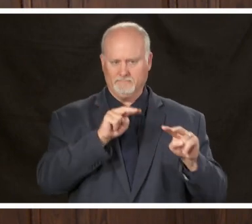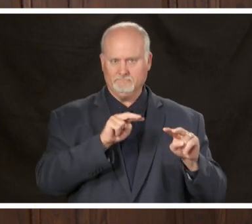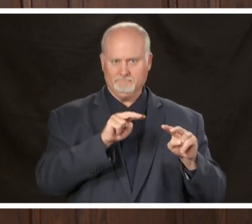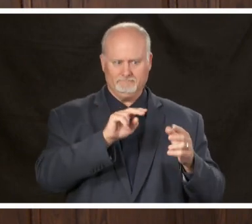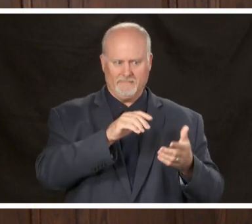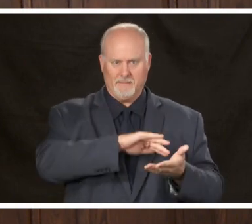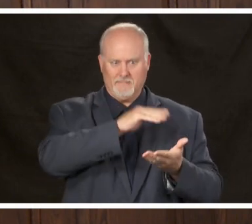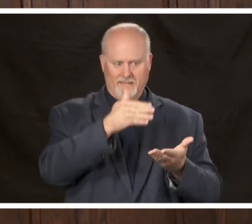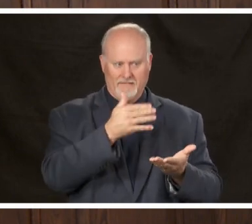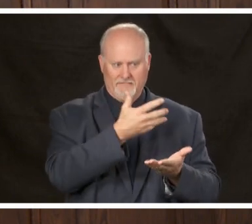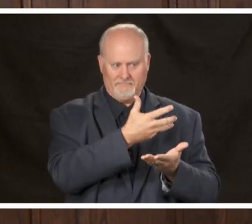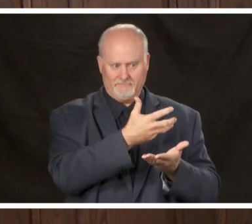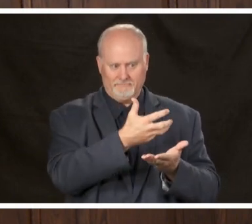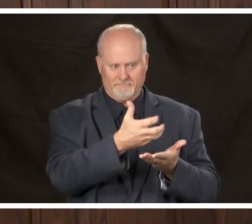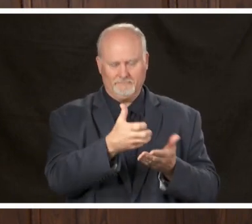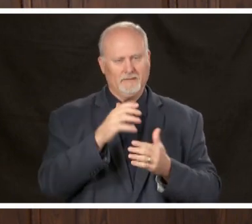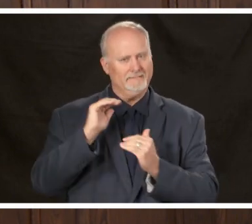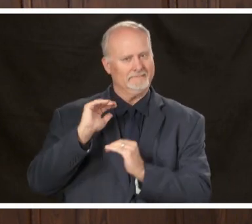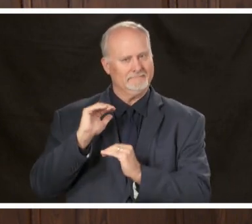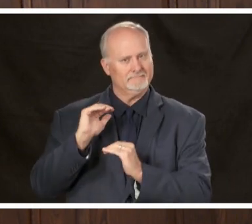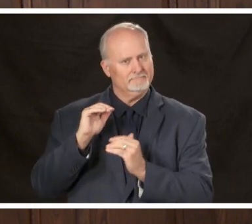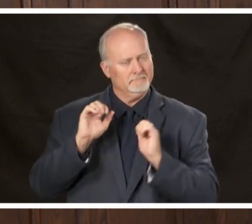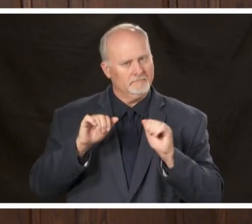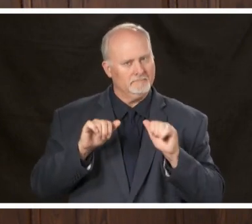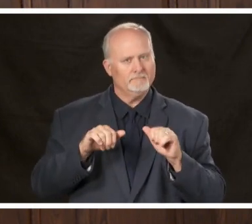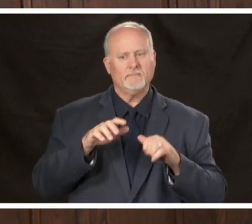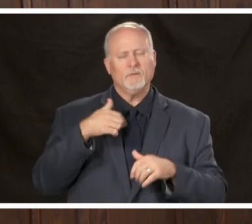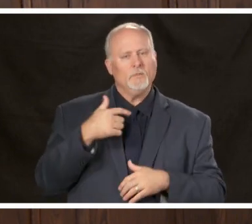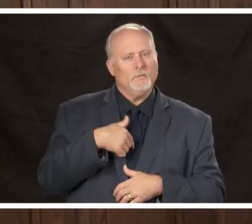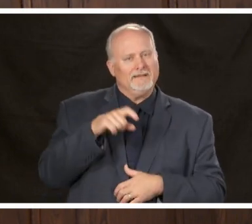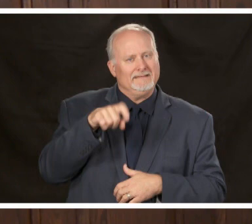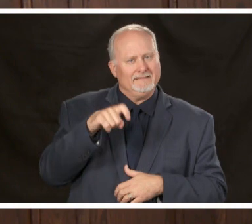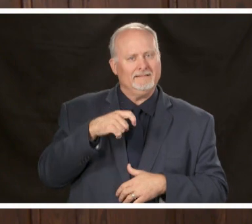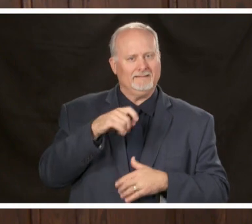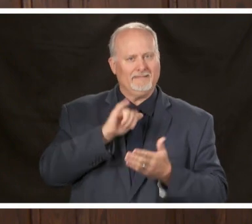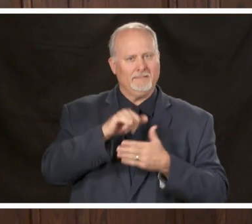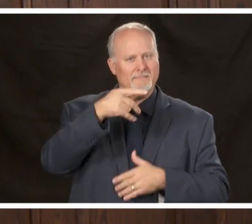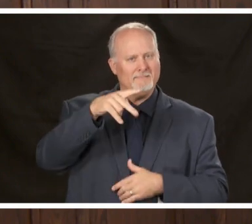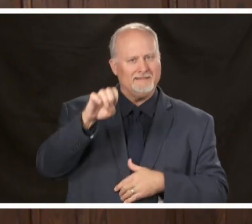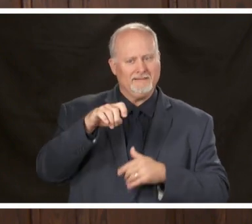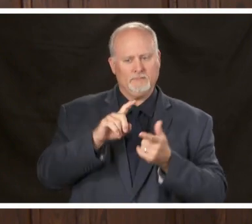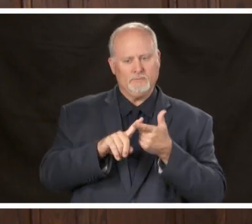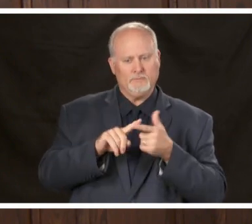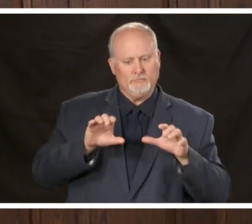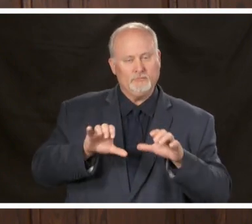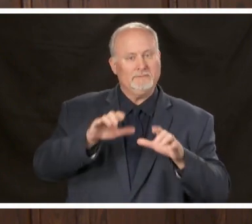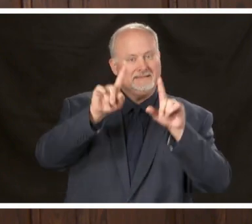for our Health Department we need PPE to conduct the testing related to the